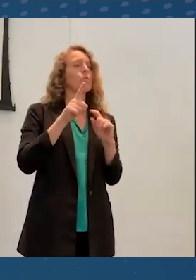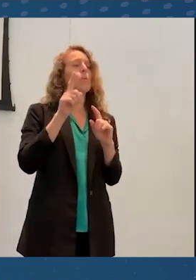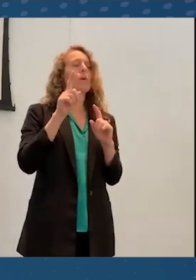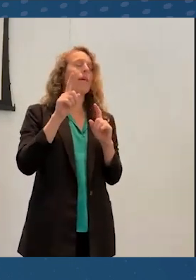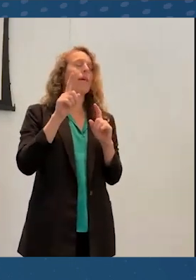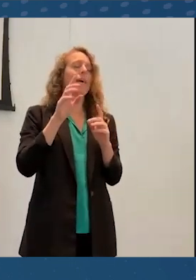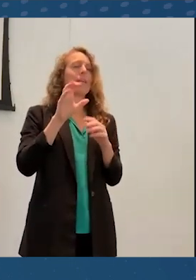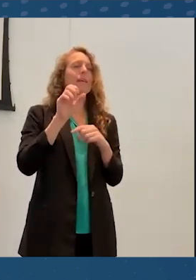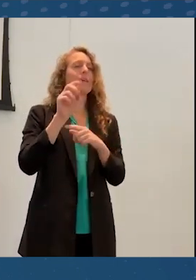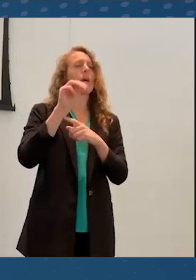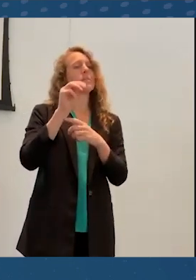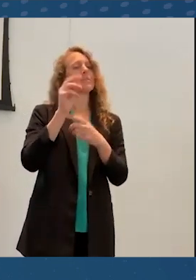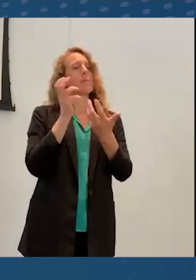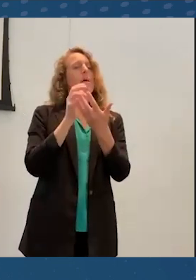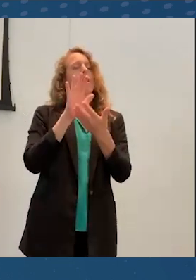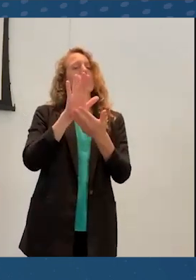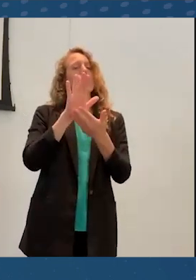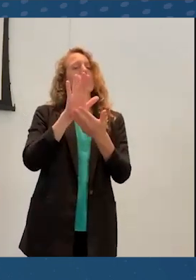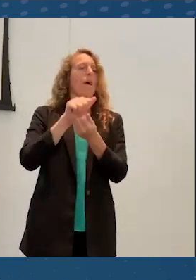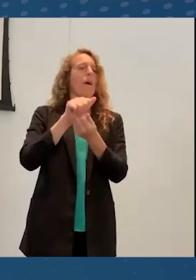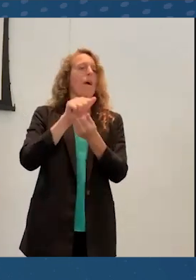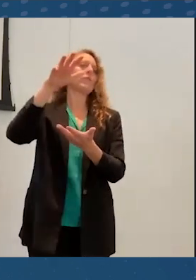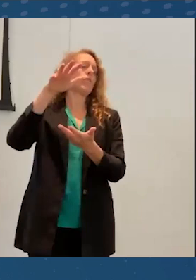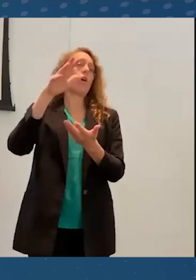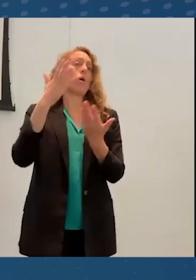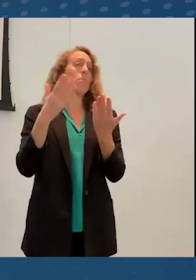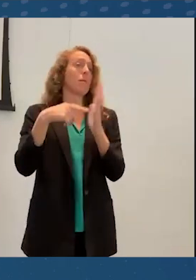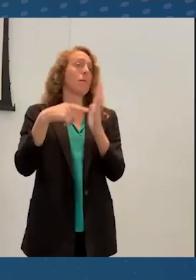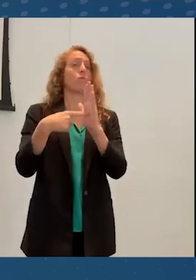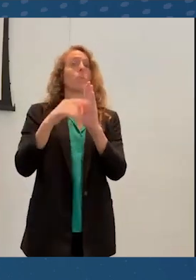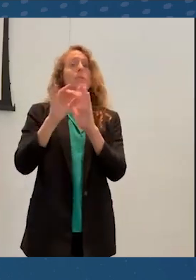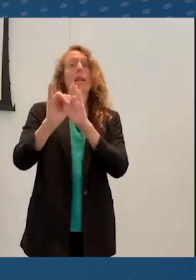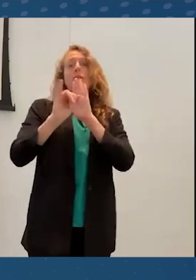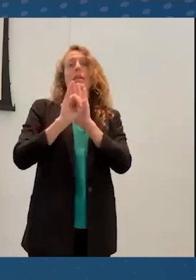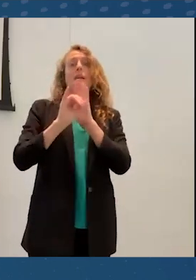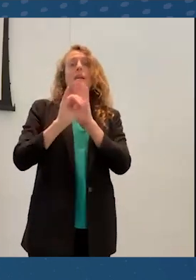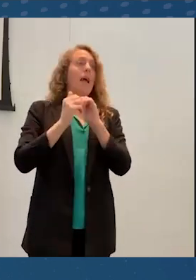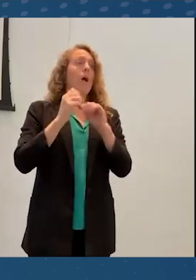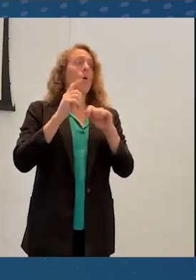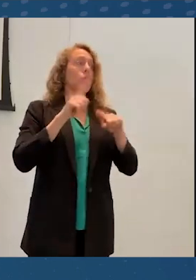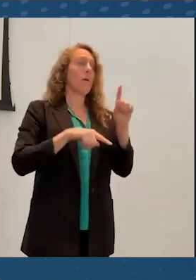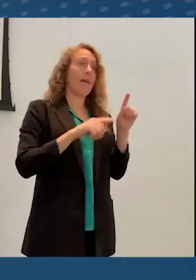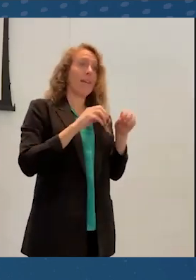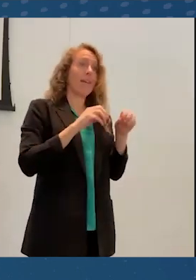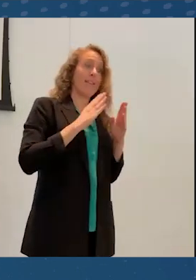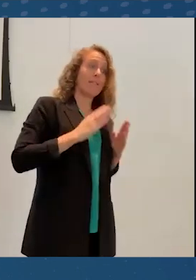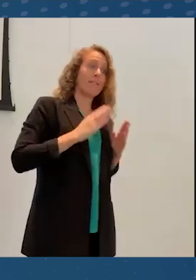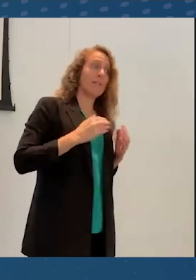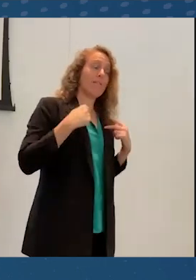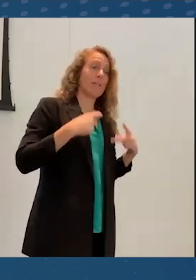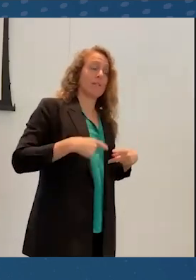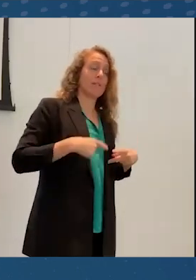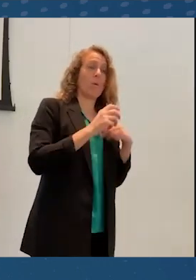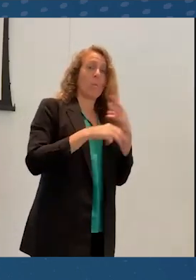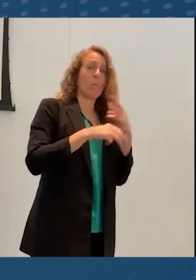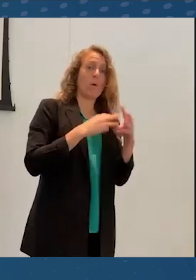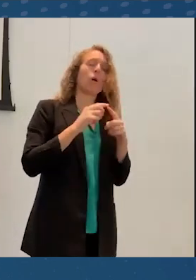represent aspects of your identity that you cannot perhaps do in the physical world, can allow us to foster more